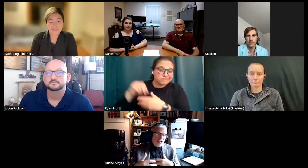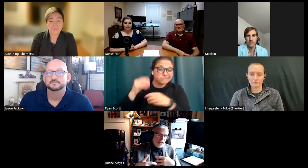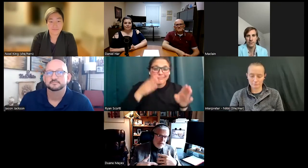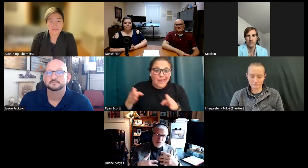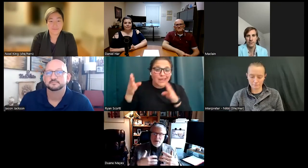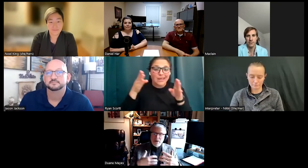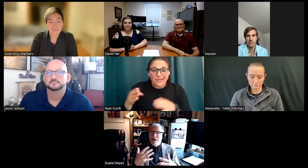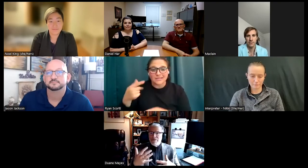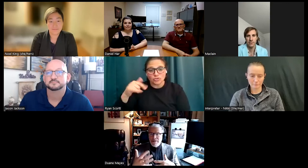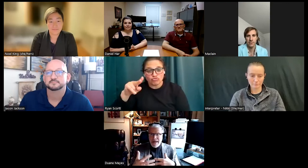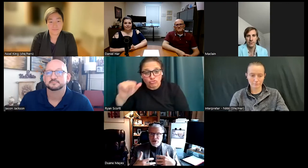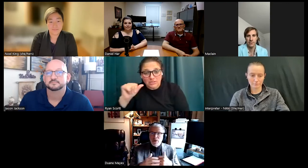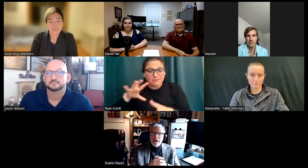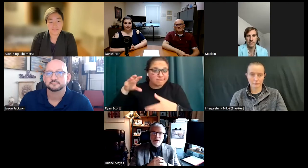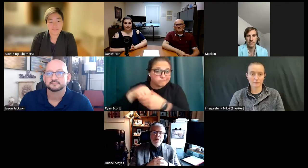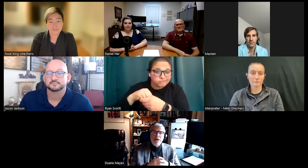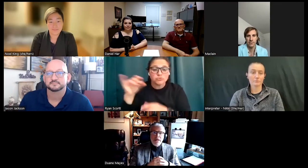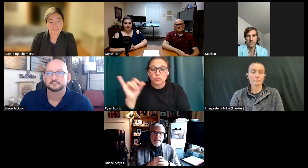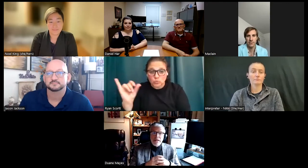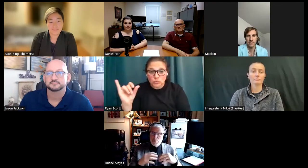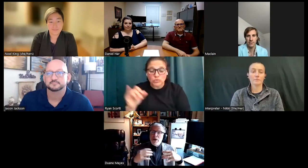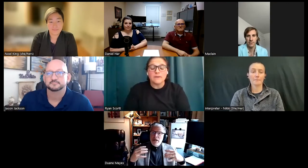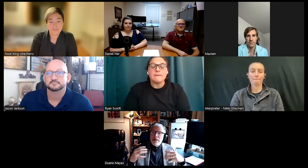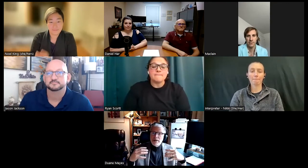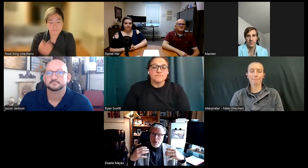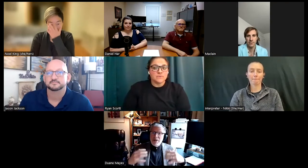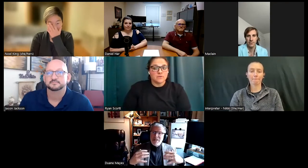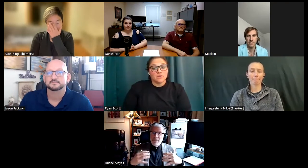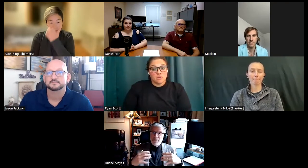Gina has been involved in that as well and it's pretty pretty significant.